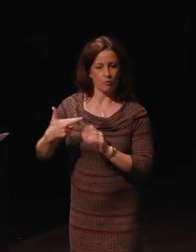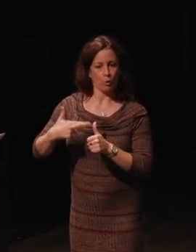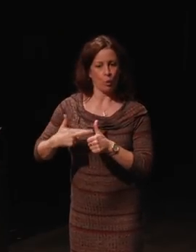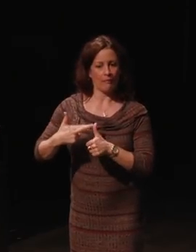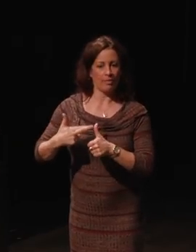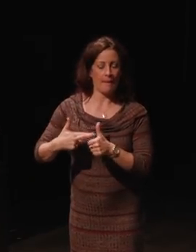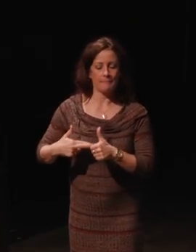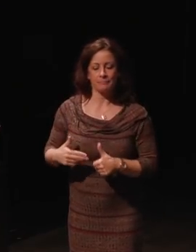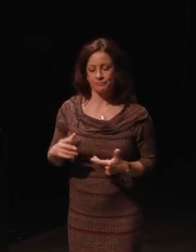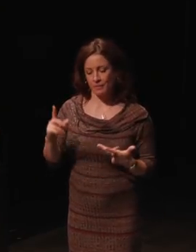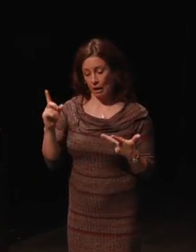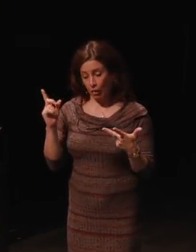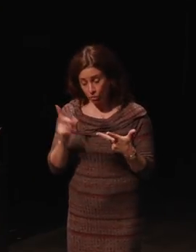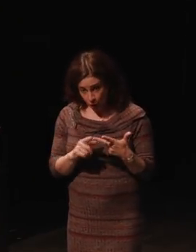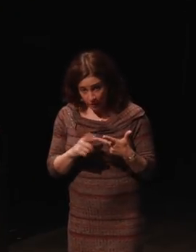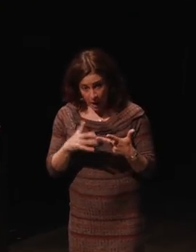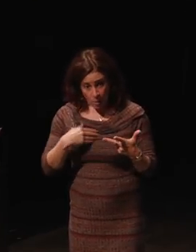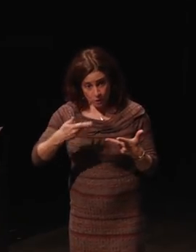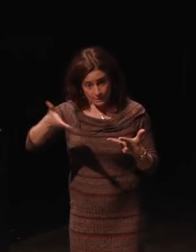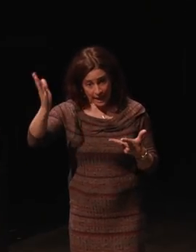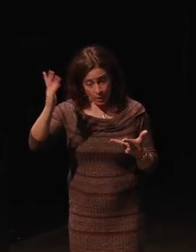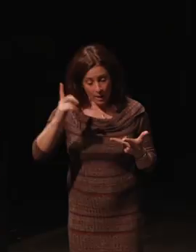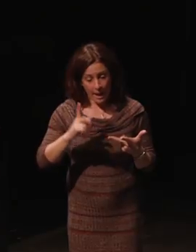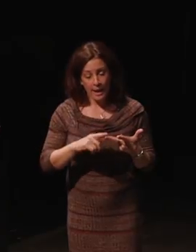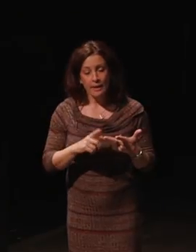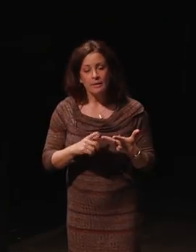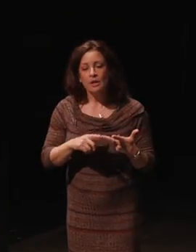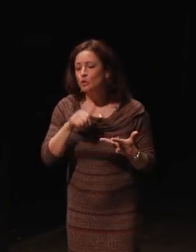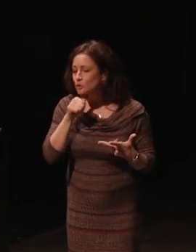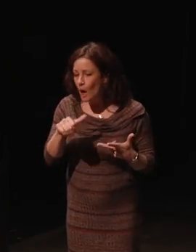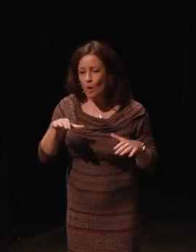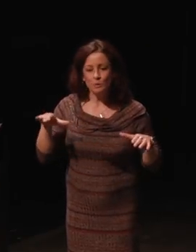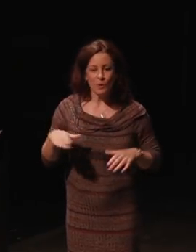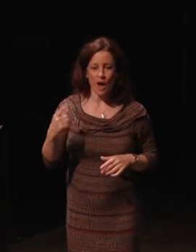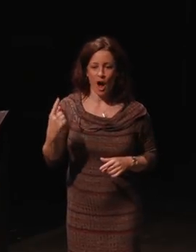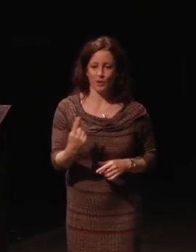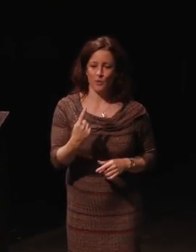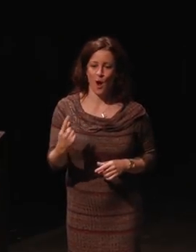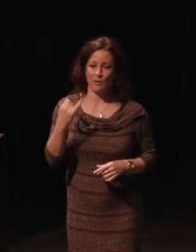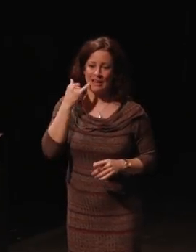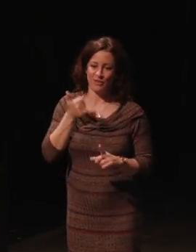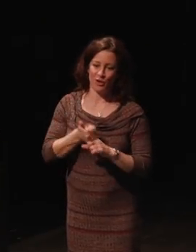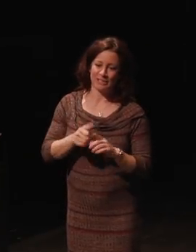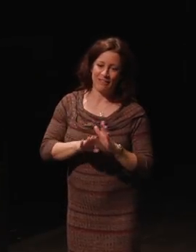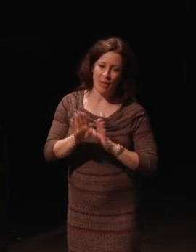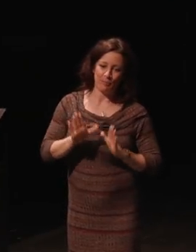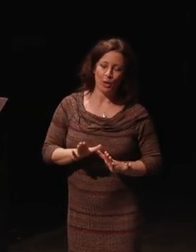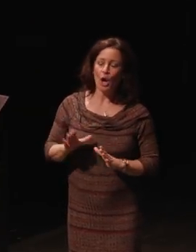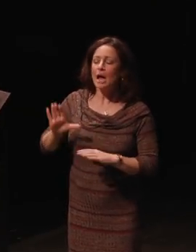And then the third thing that I want you to take away is, don't do it on your own if you're a developer, consult with people with disabilities.